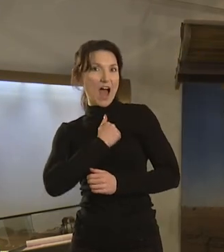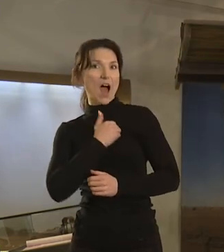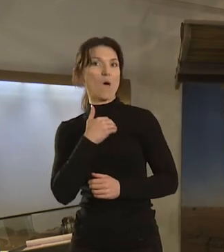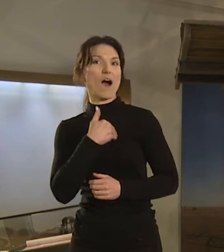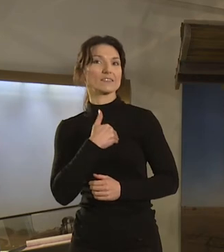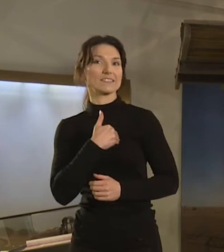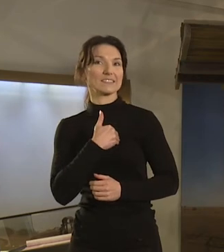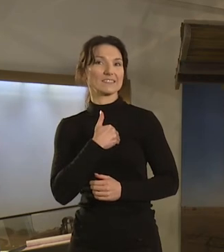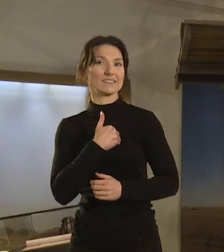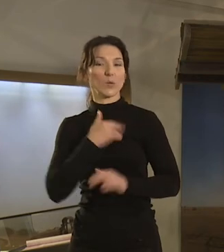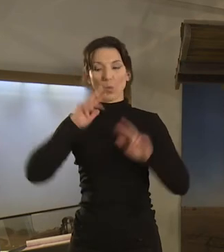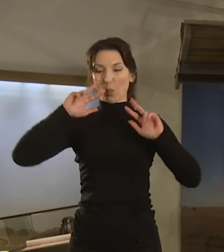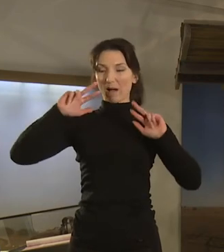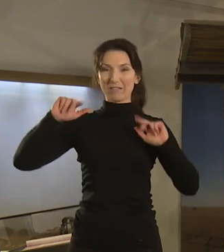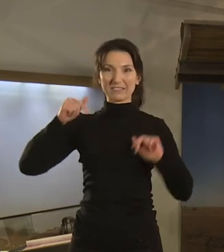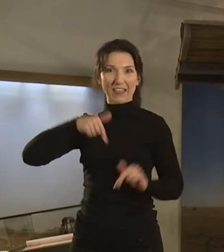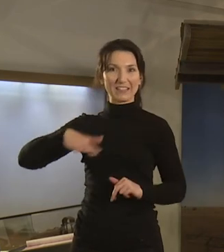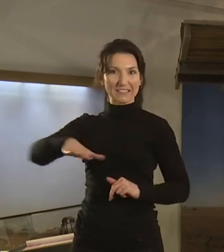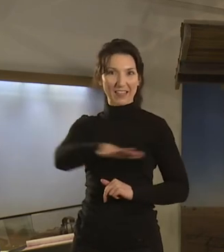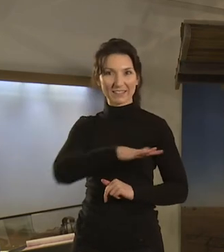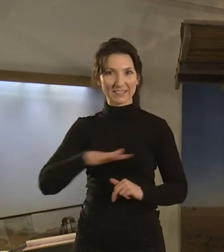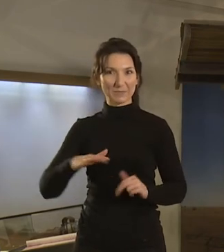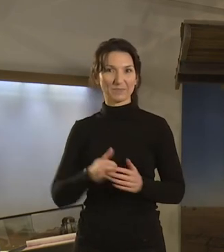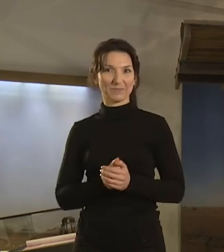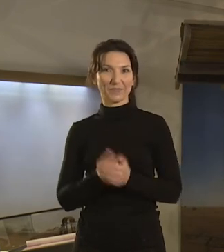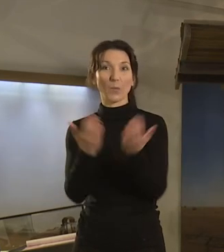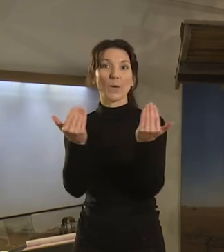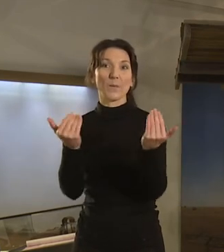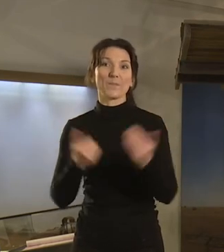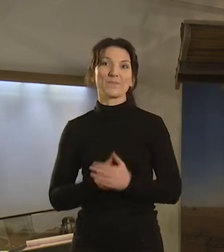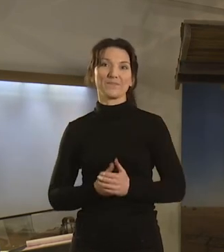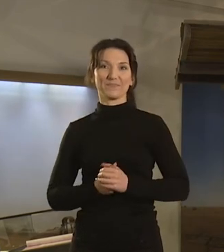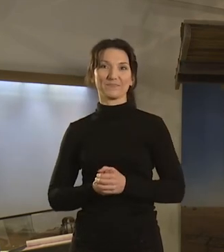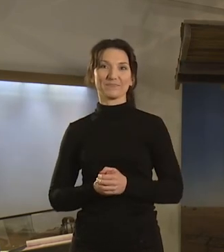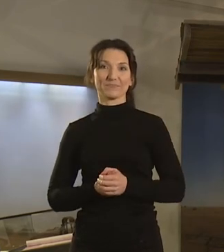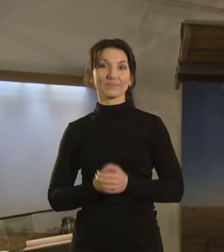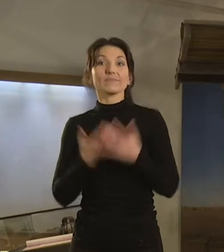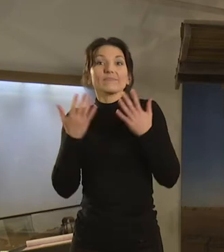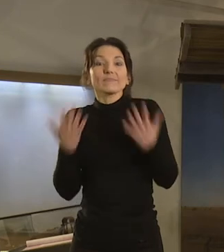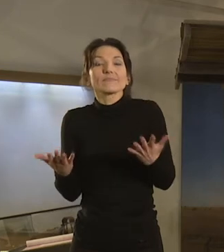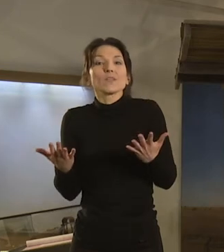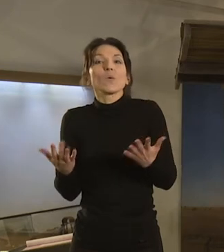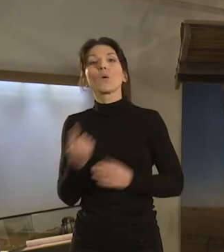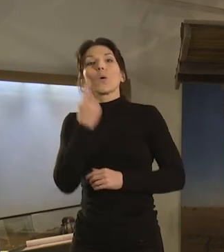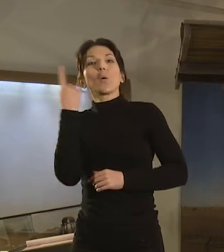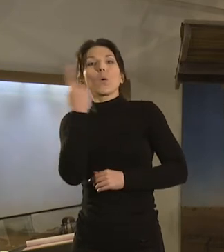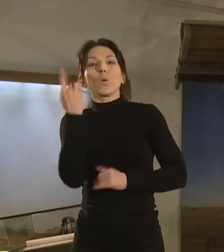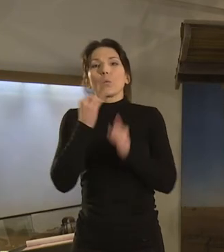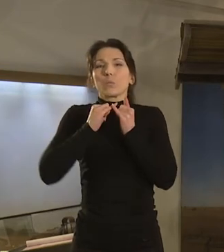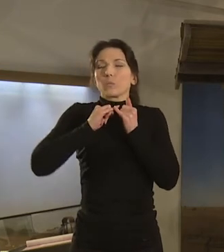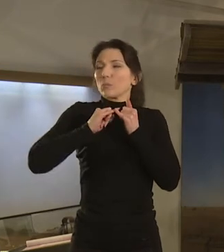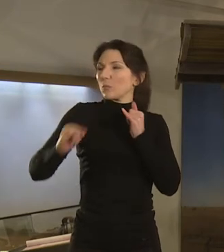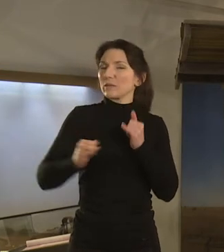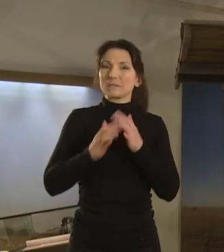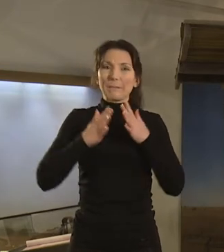our hearts that look after the land. Welcome. So who is the woolliest sheep in